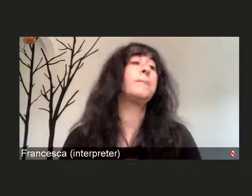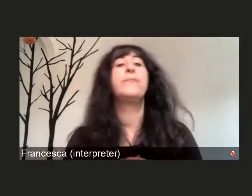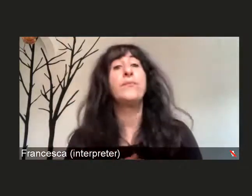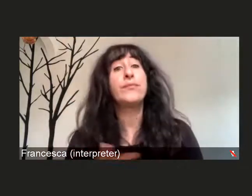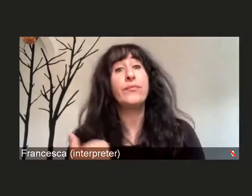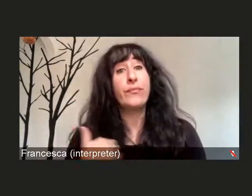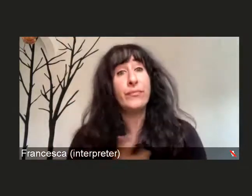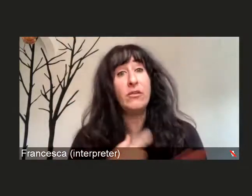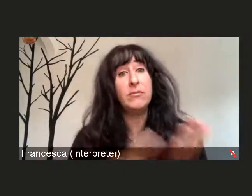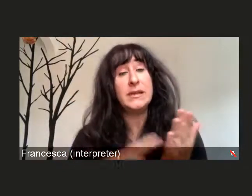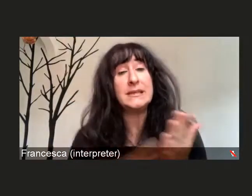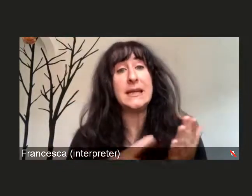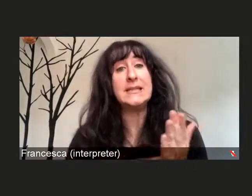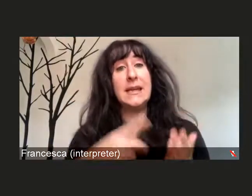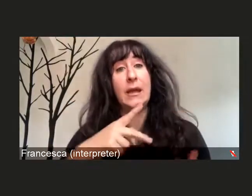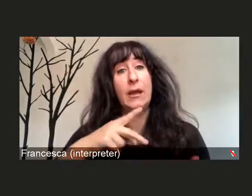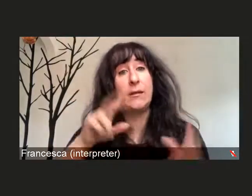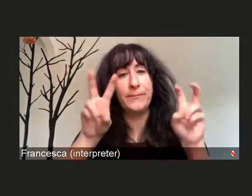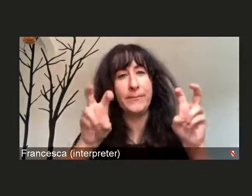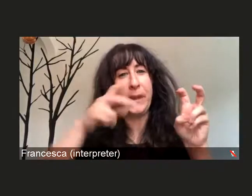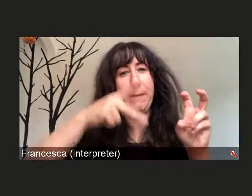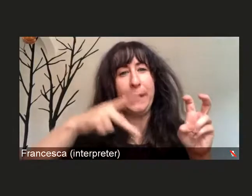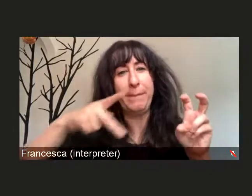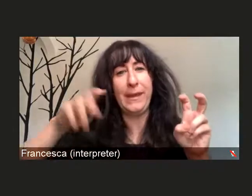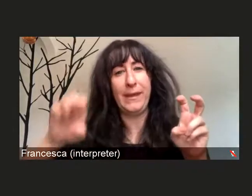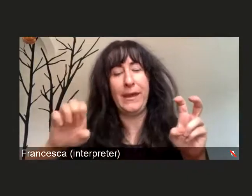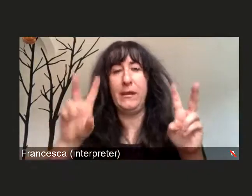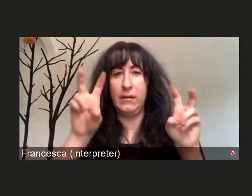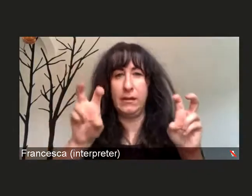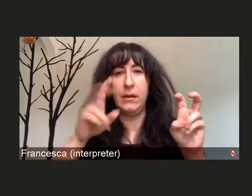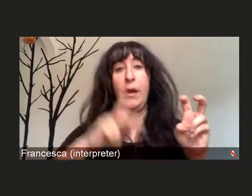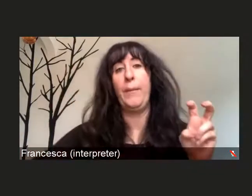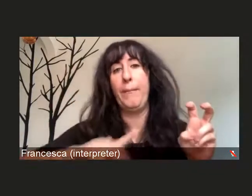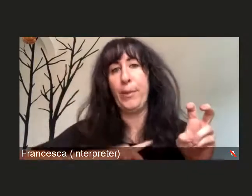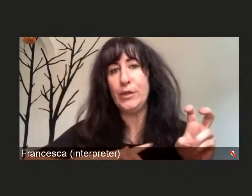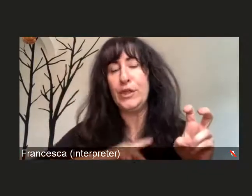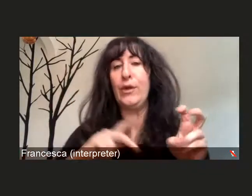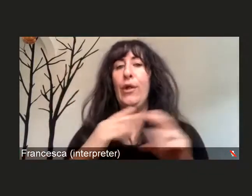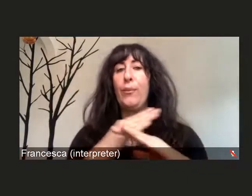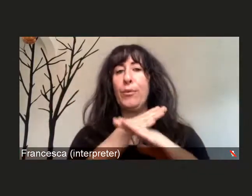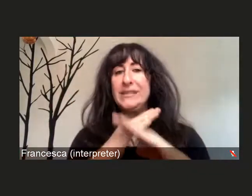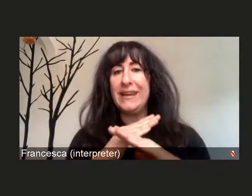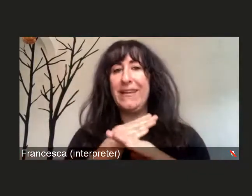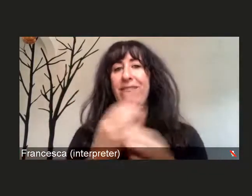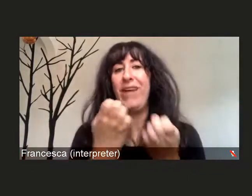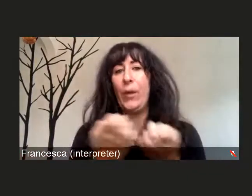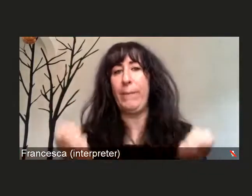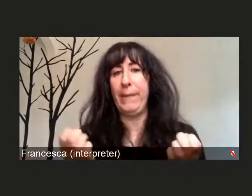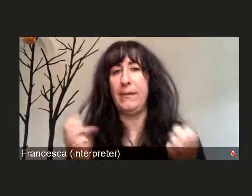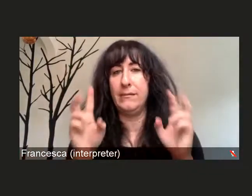personal protective equipment, also known as PPE. For most of us, this means masks,